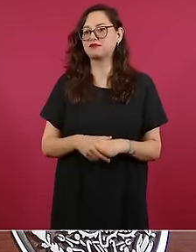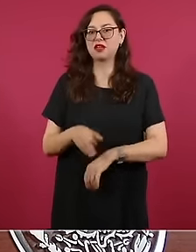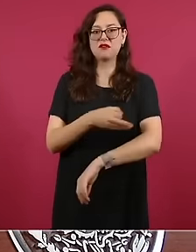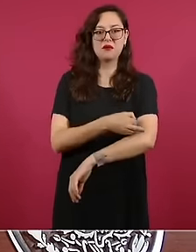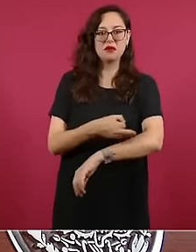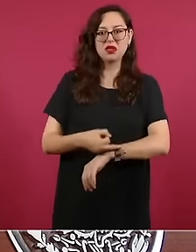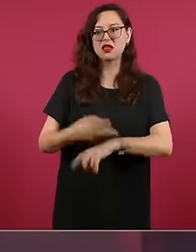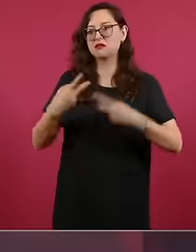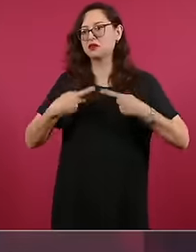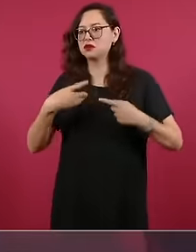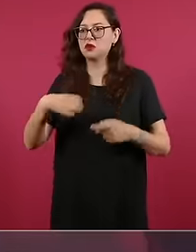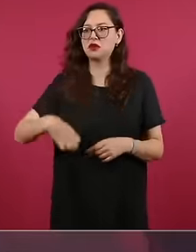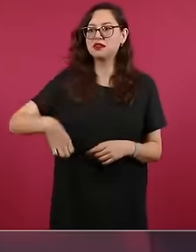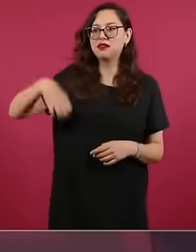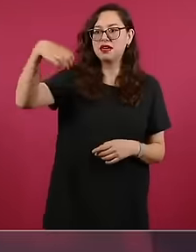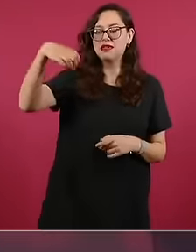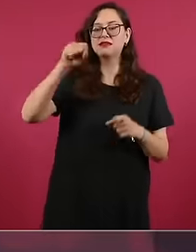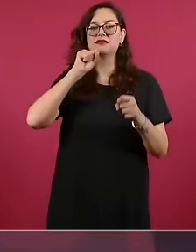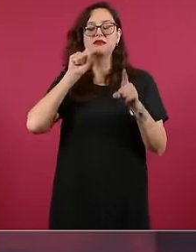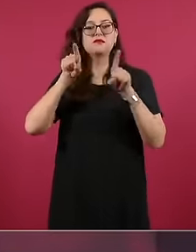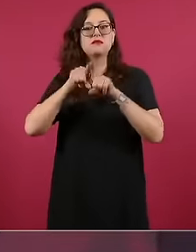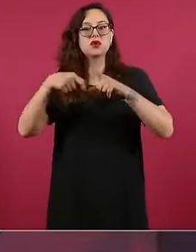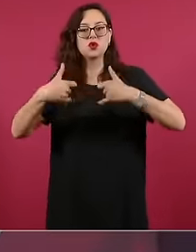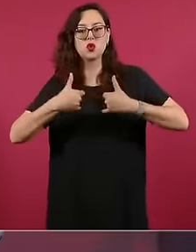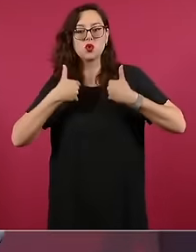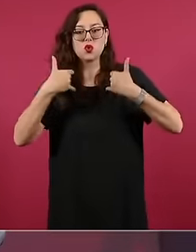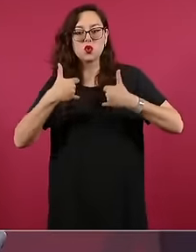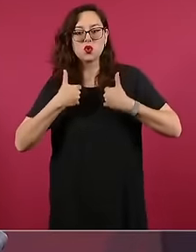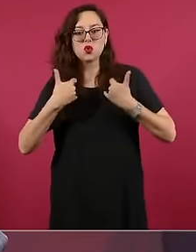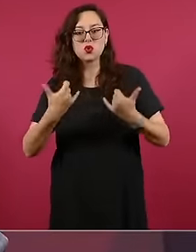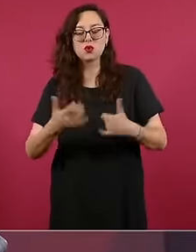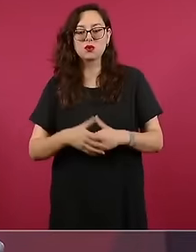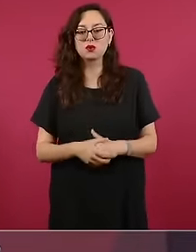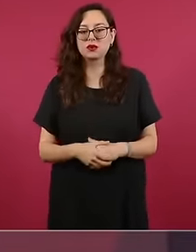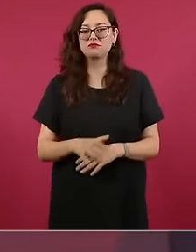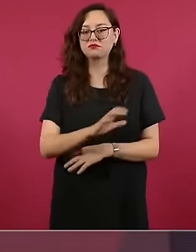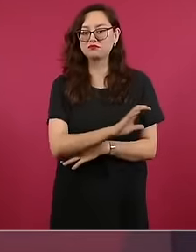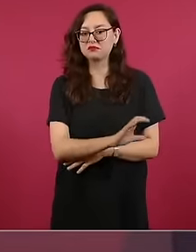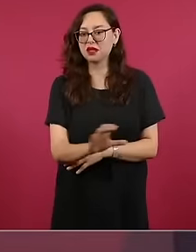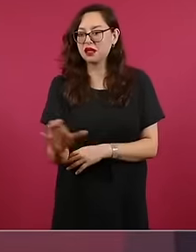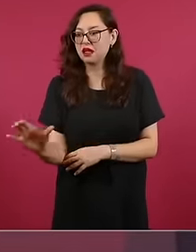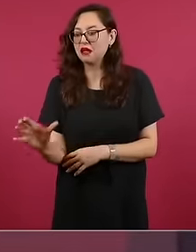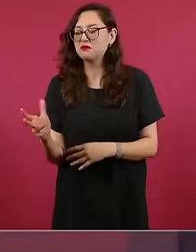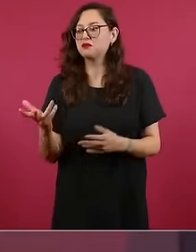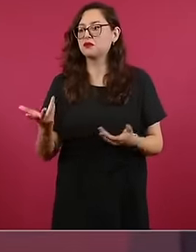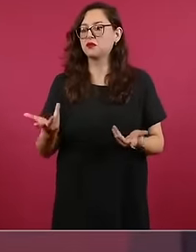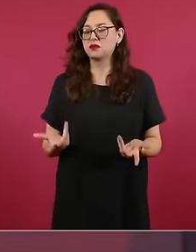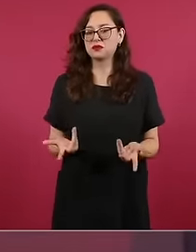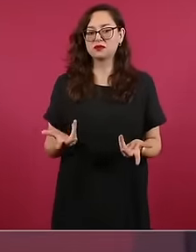young peasants workers